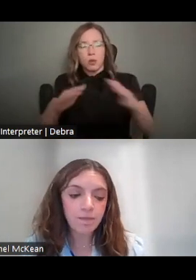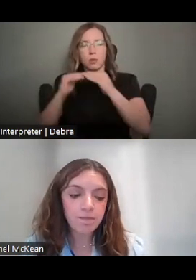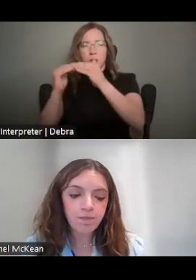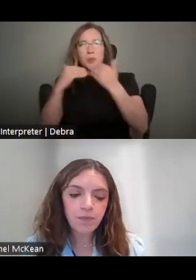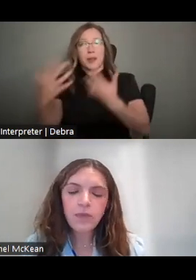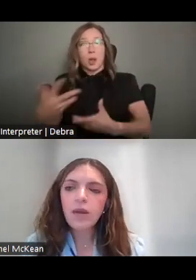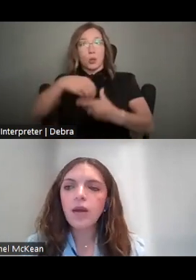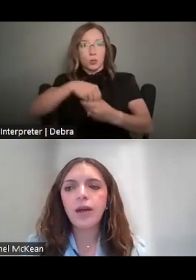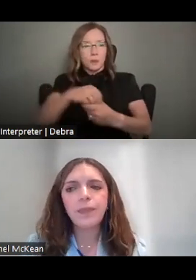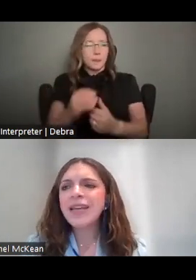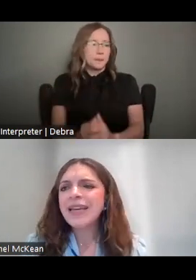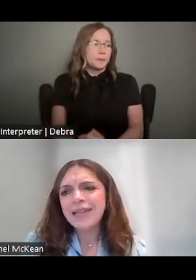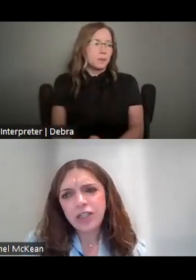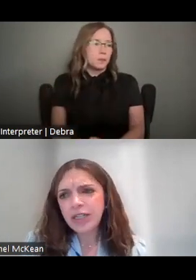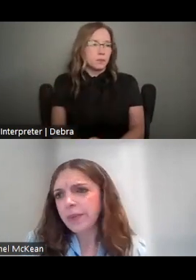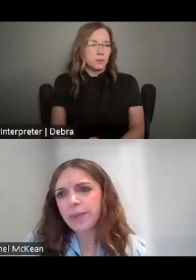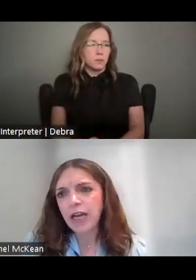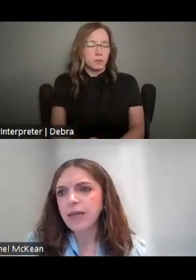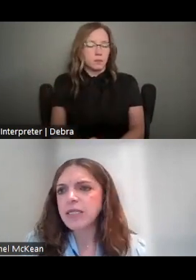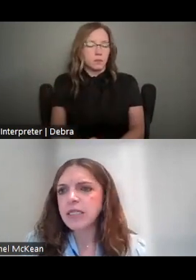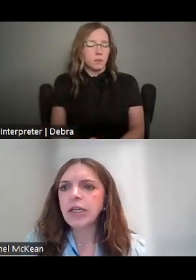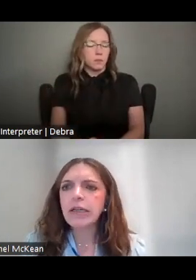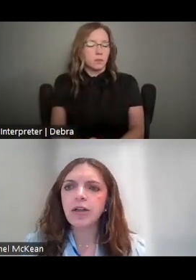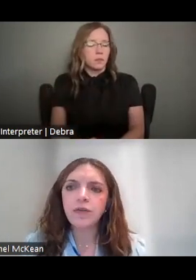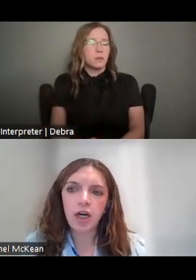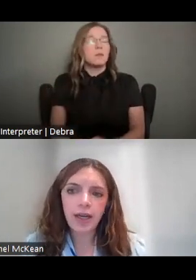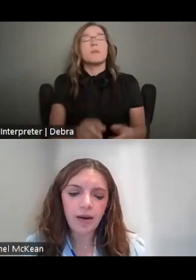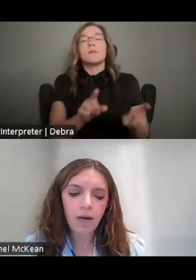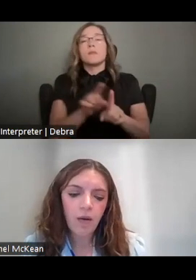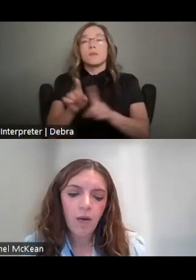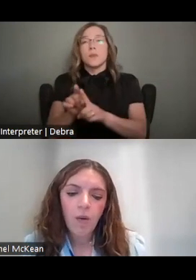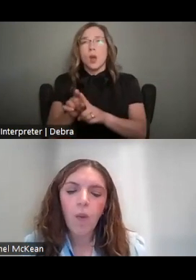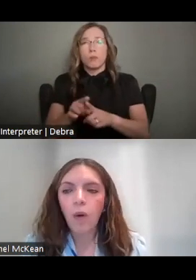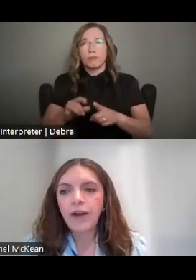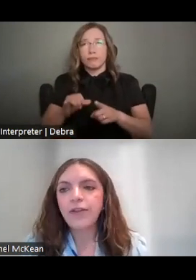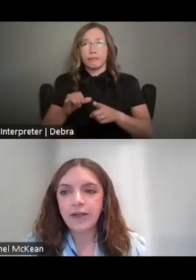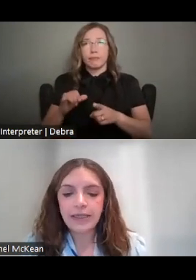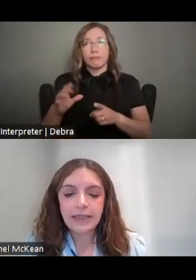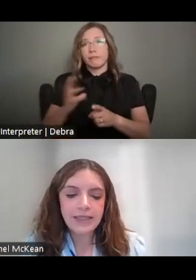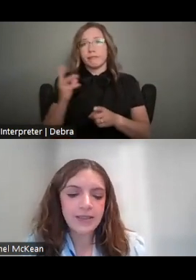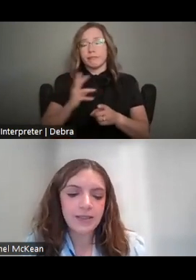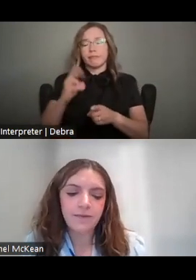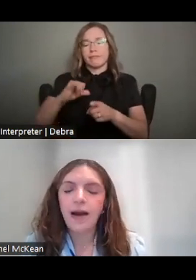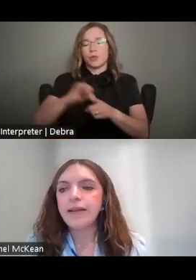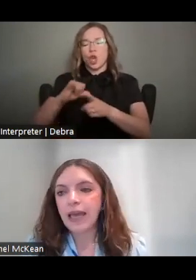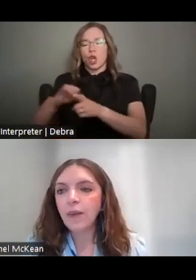AND INCLUSION. ADDITIONALLY, WE RECOMMEND STEERING CLEAR OF JARGON OR AT THE VERY LEAST DEFINE LANGUAGE